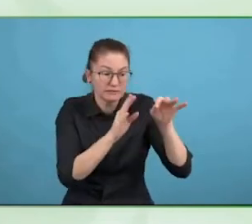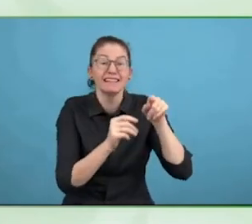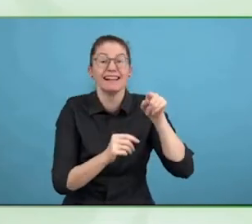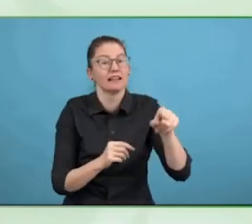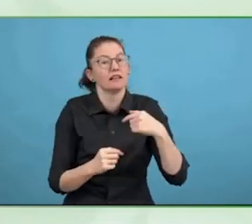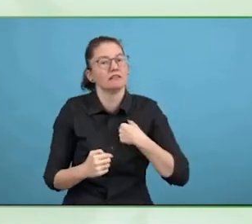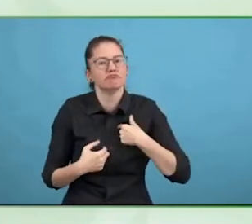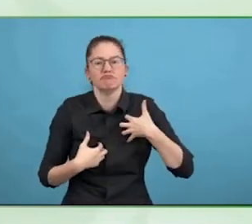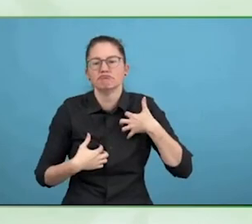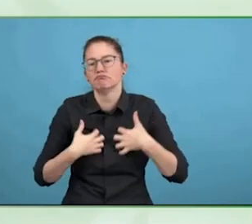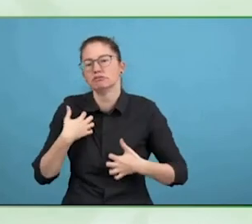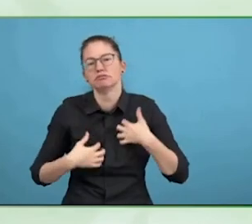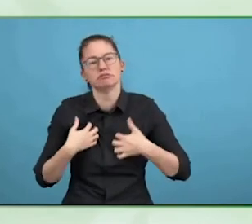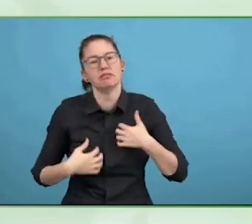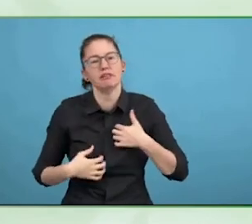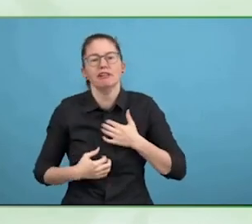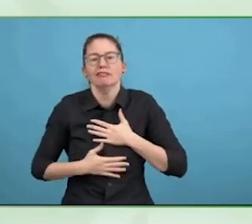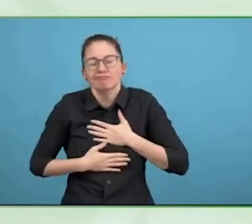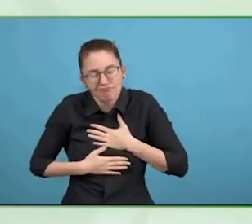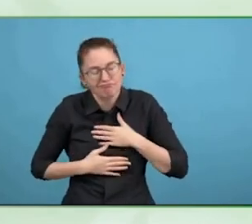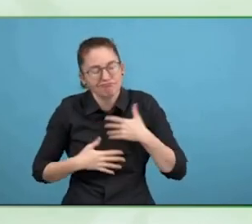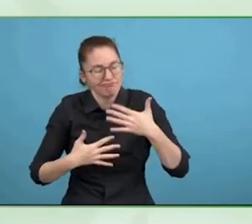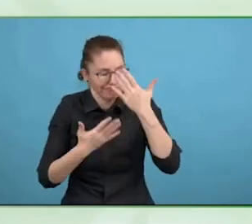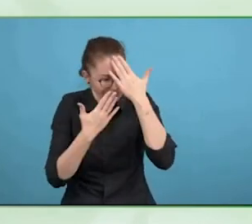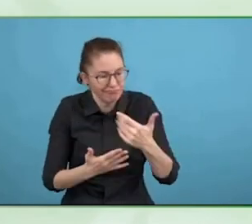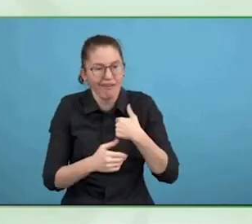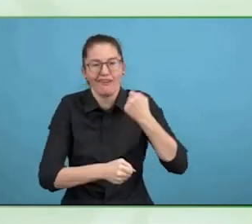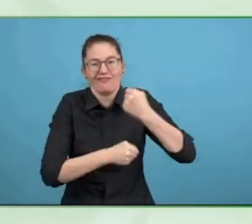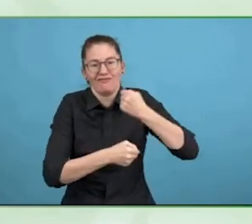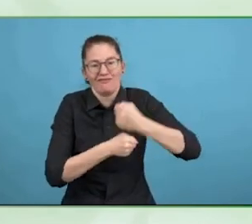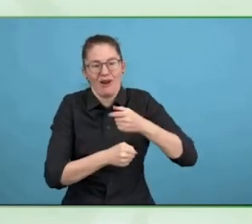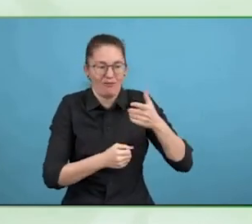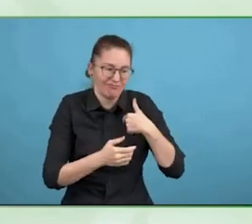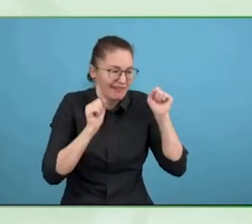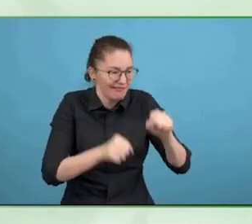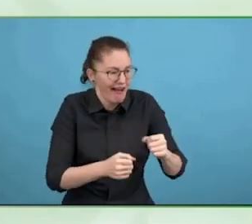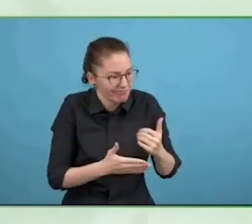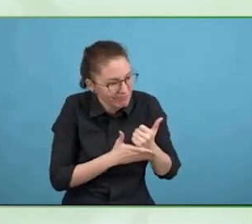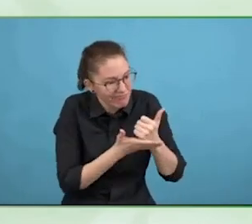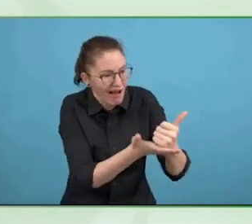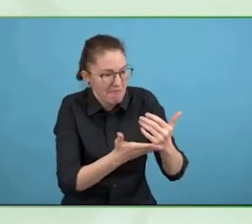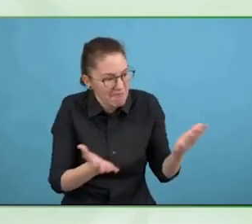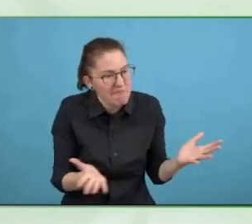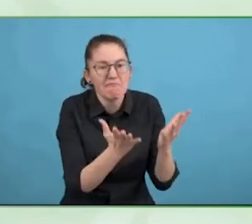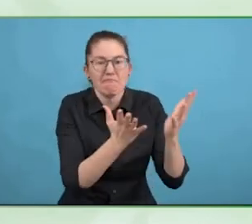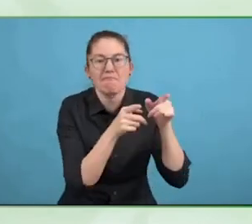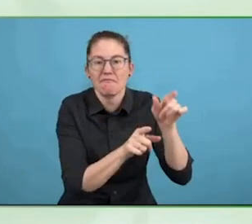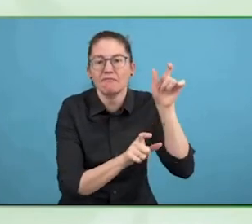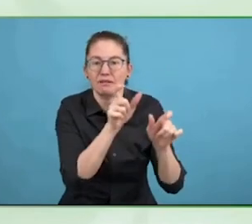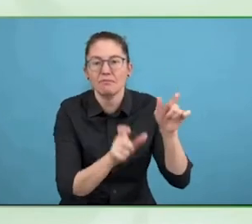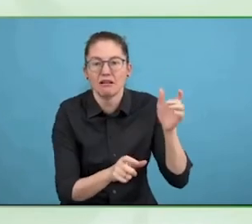years, they have done a really good job of organising and facilitating that knowledge transfer. There are literally… Knowledge transfer.